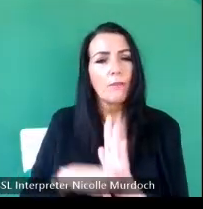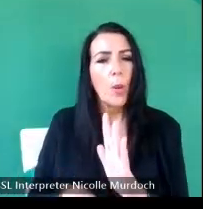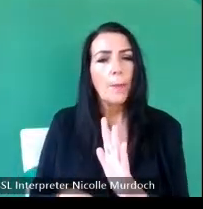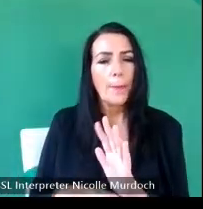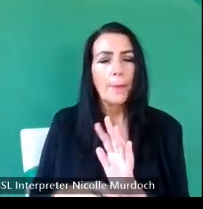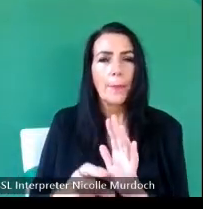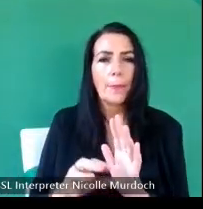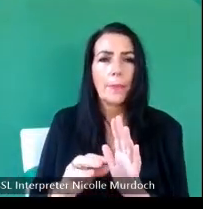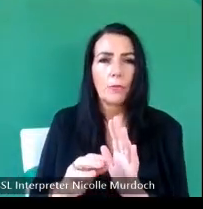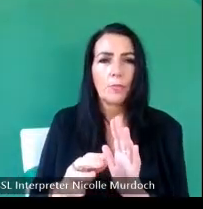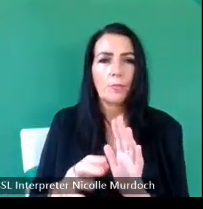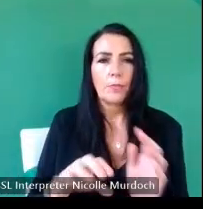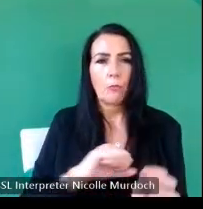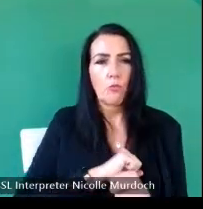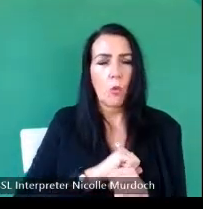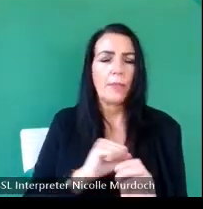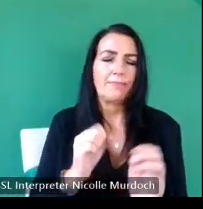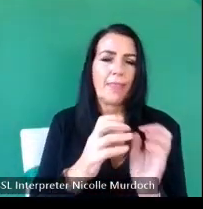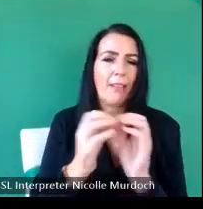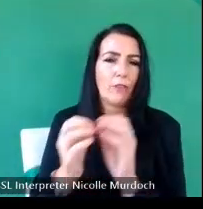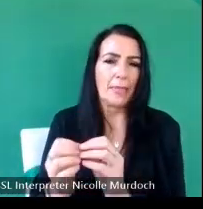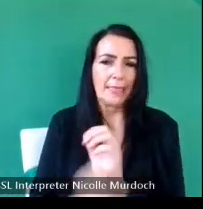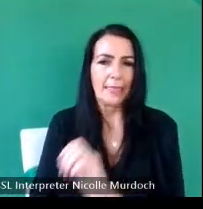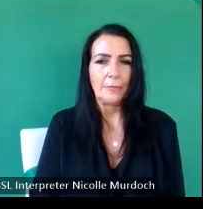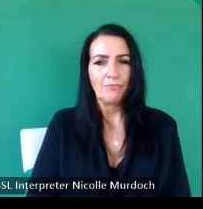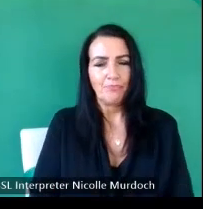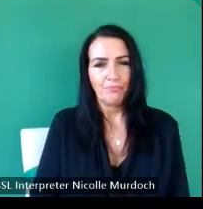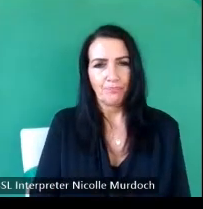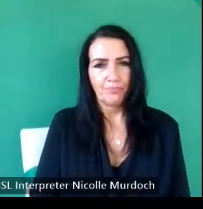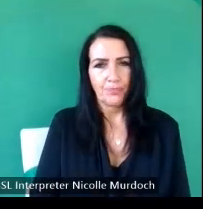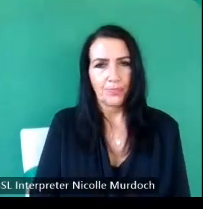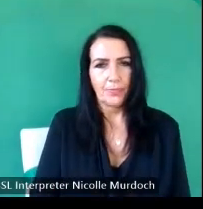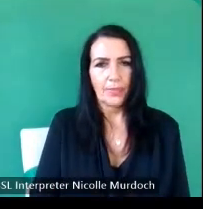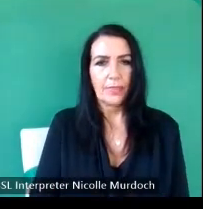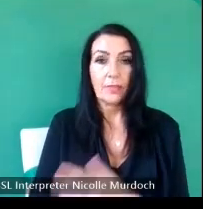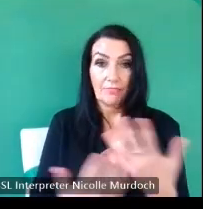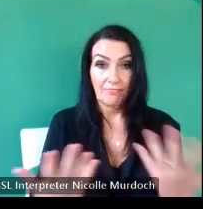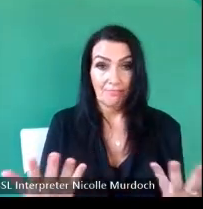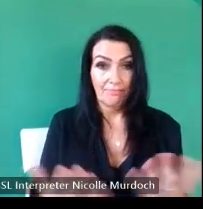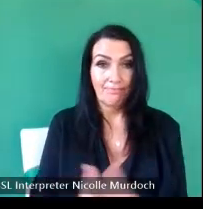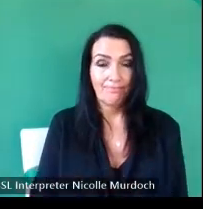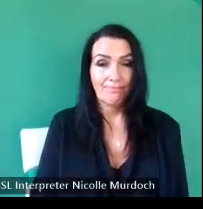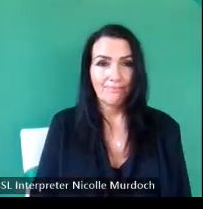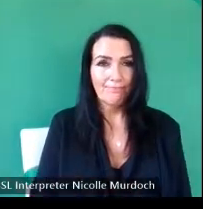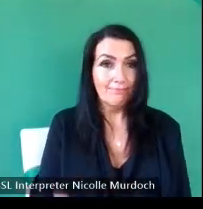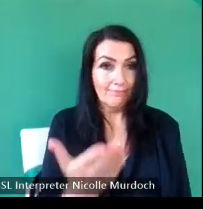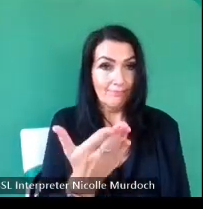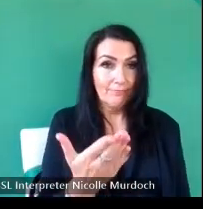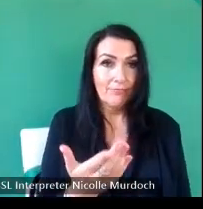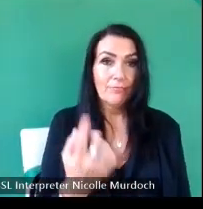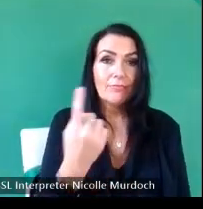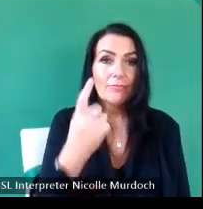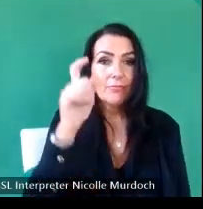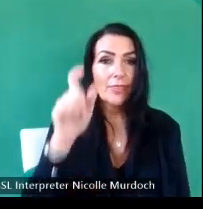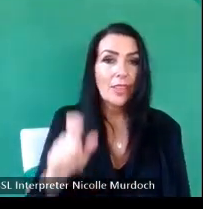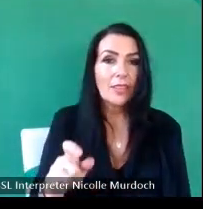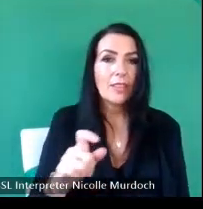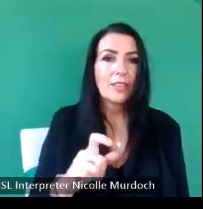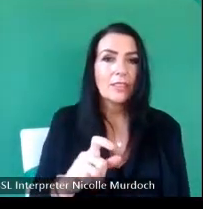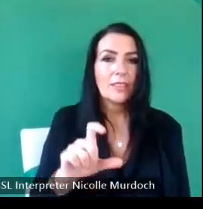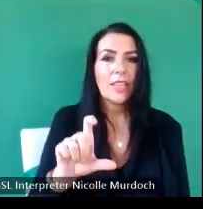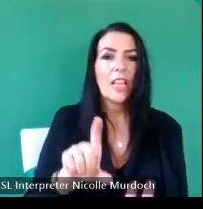alphabet another one there marks made by cryptographers ah right marks made